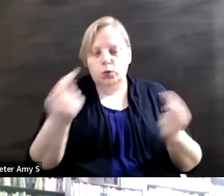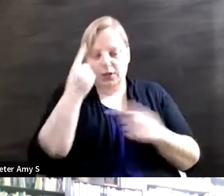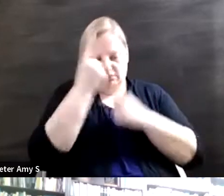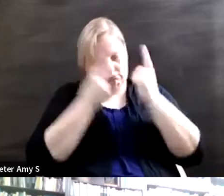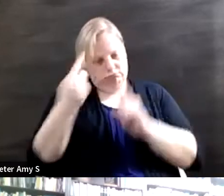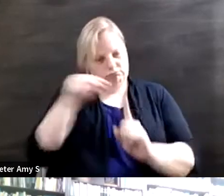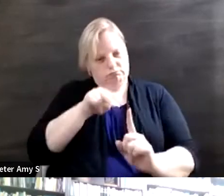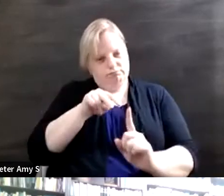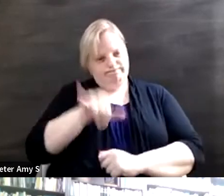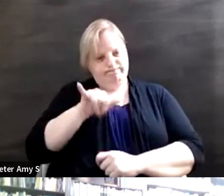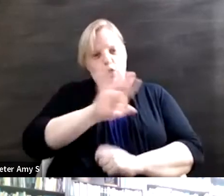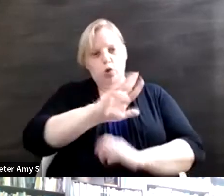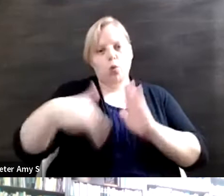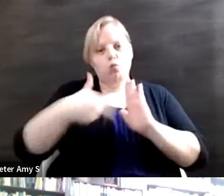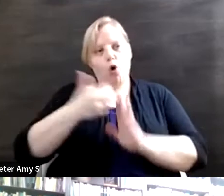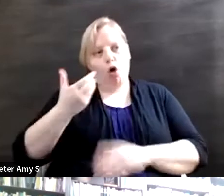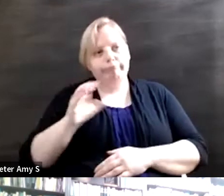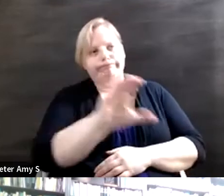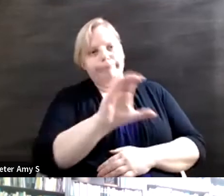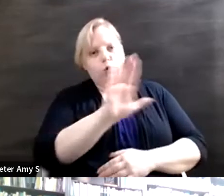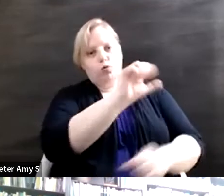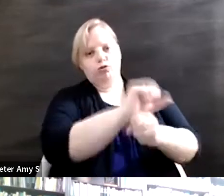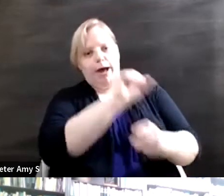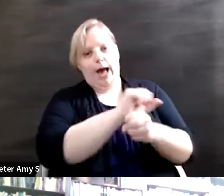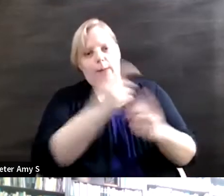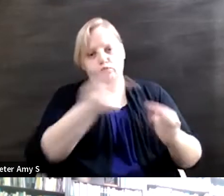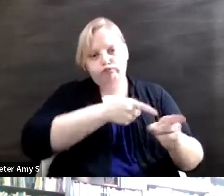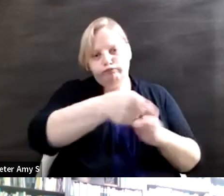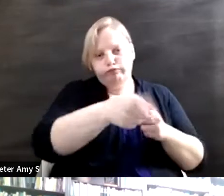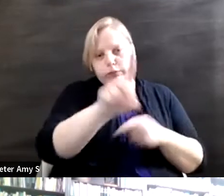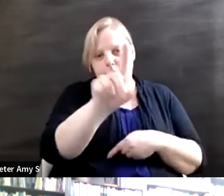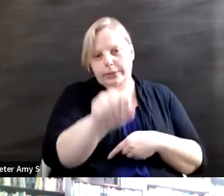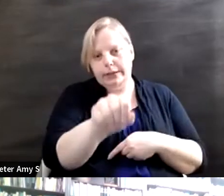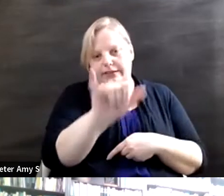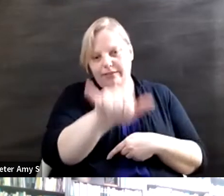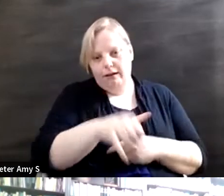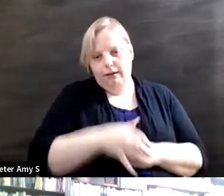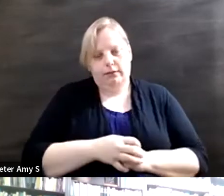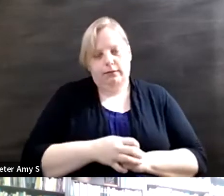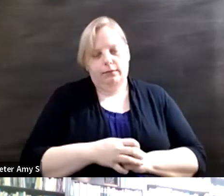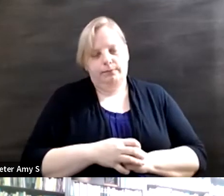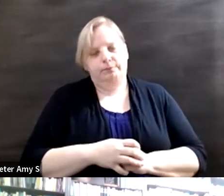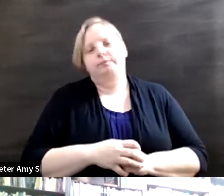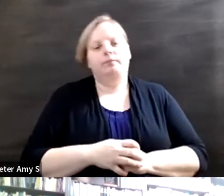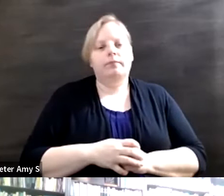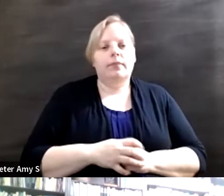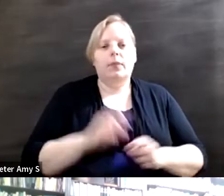here's your role, here's your job within the disability space but we are also individuals with